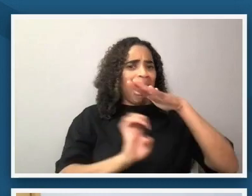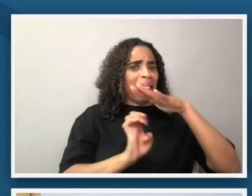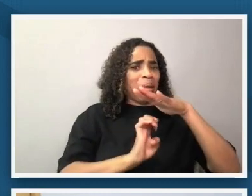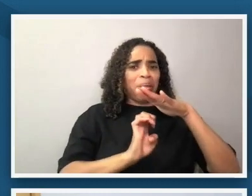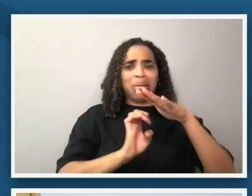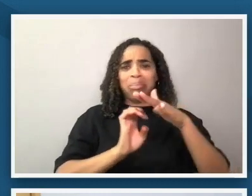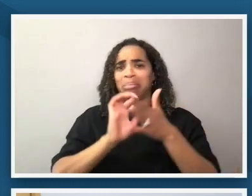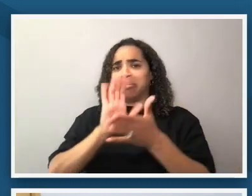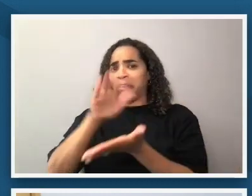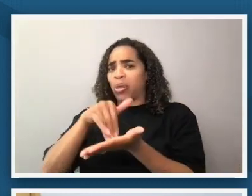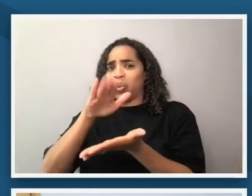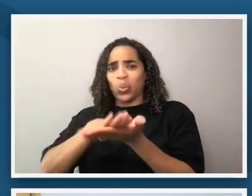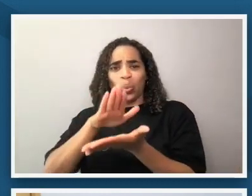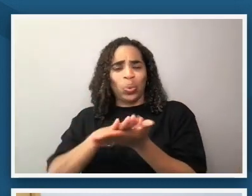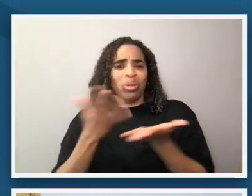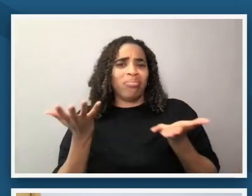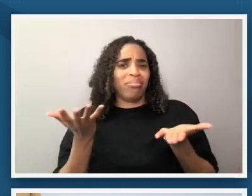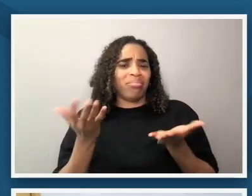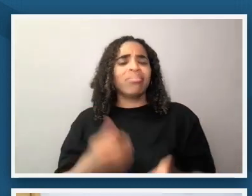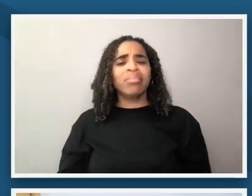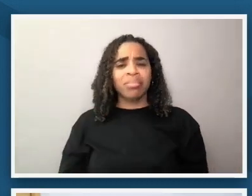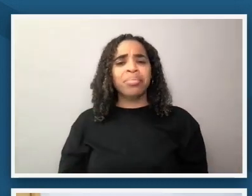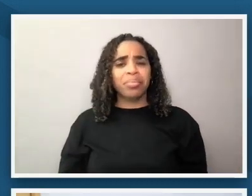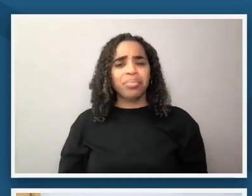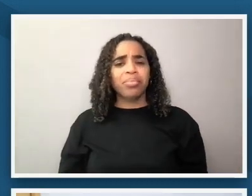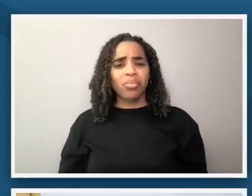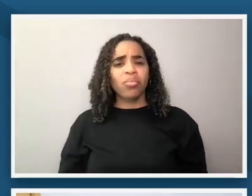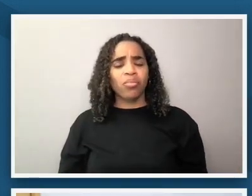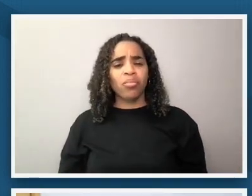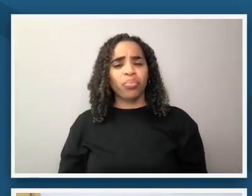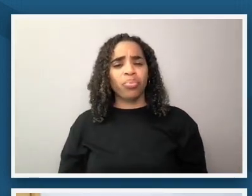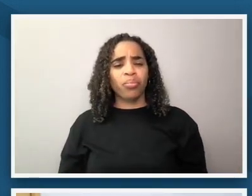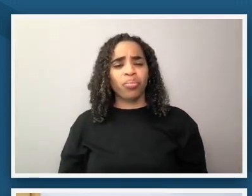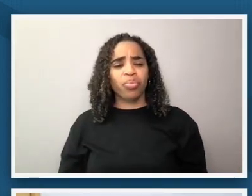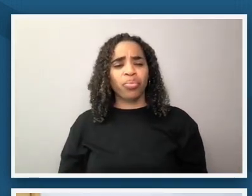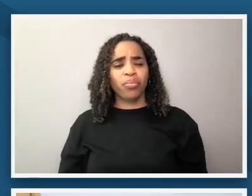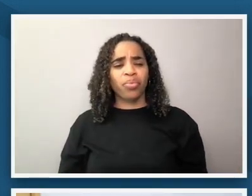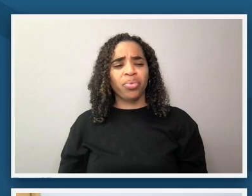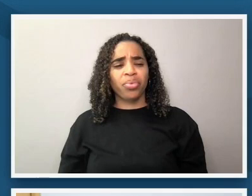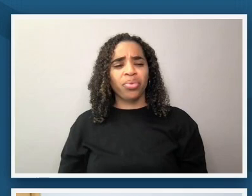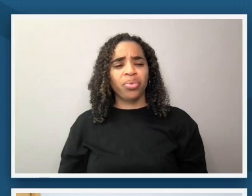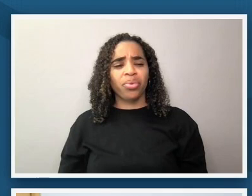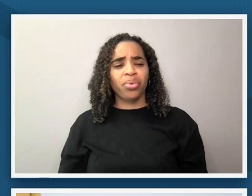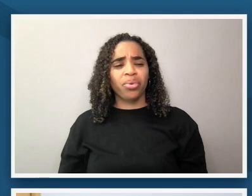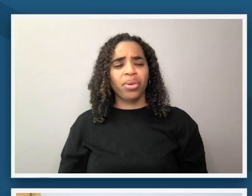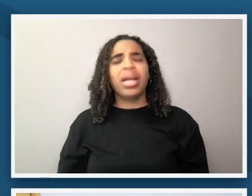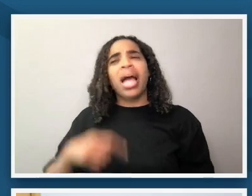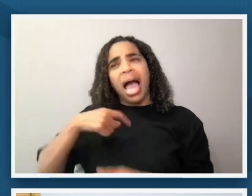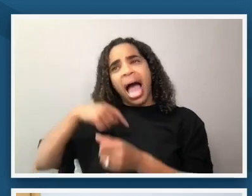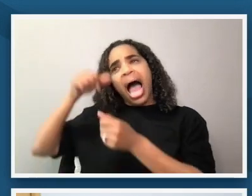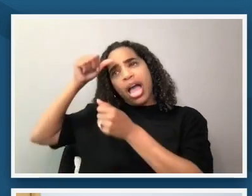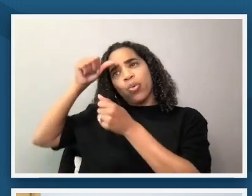and that's um that really reminds me how much i have